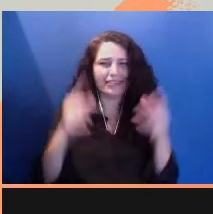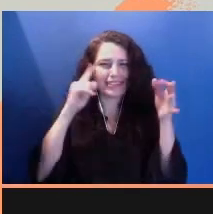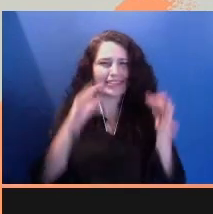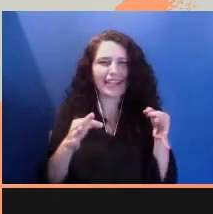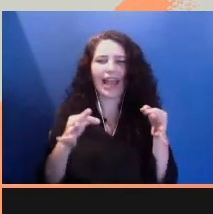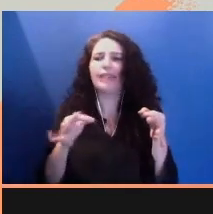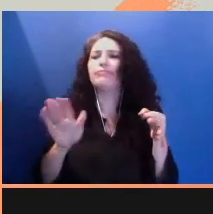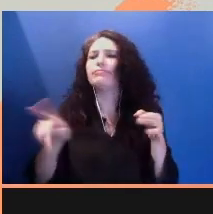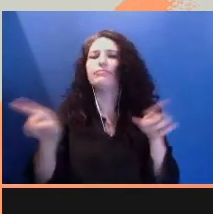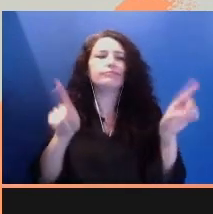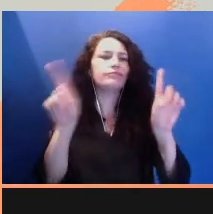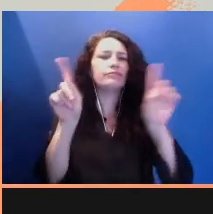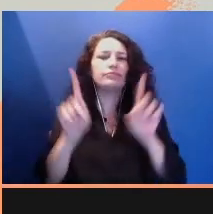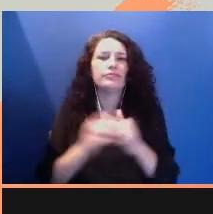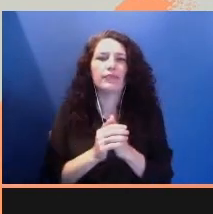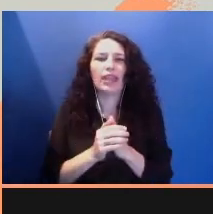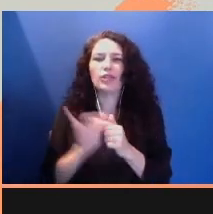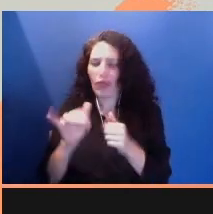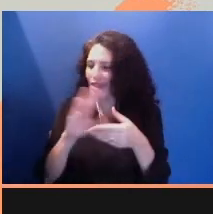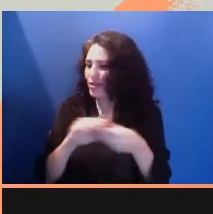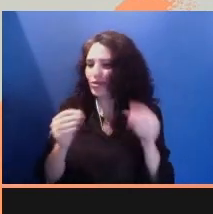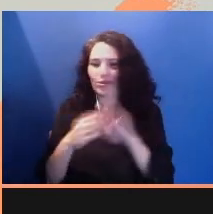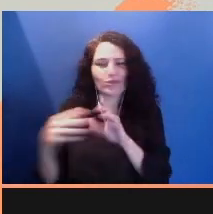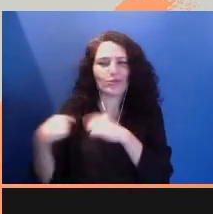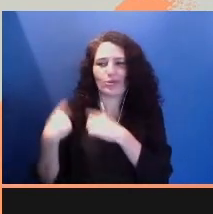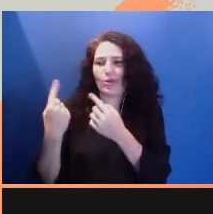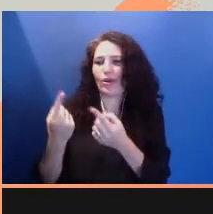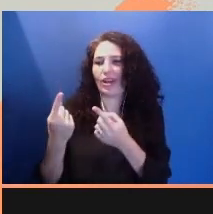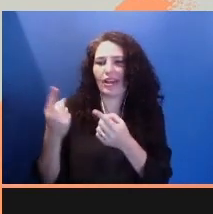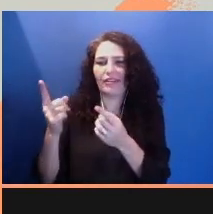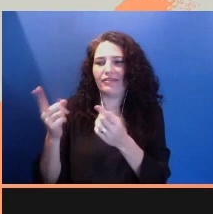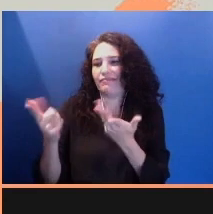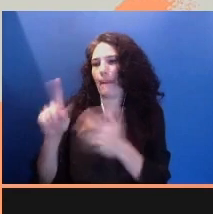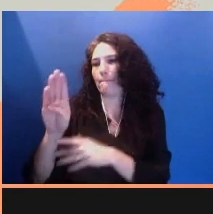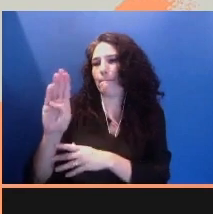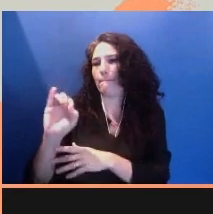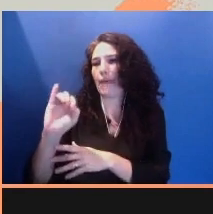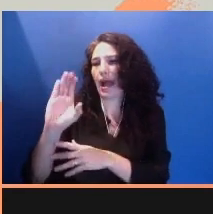in whatever century we're in, a story our media colludes in telling.